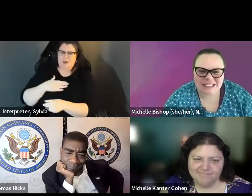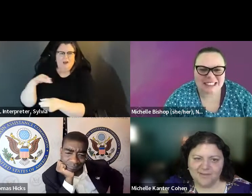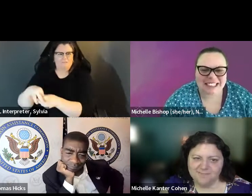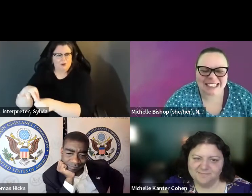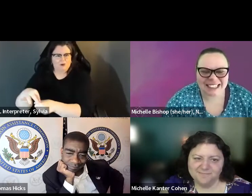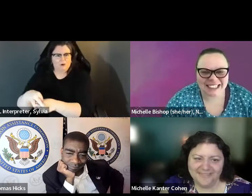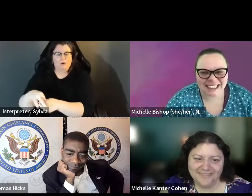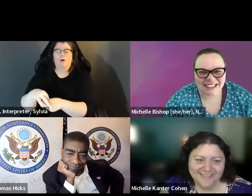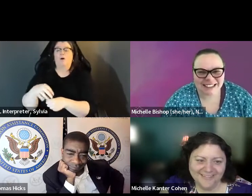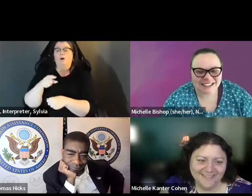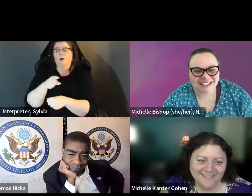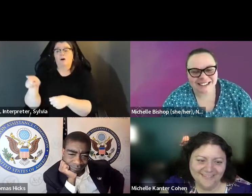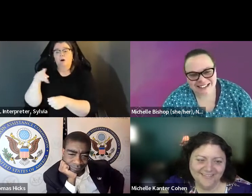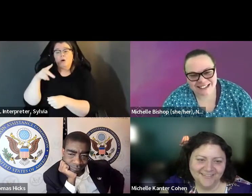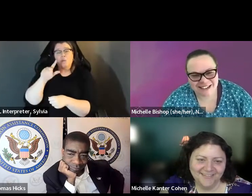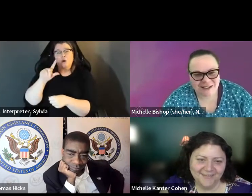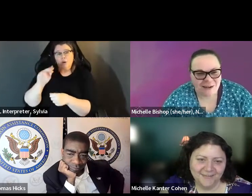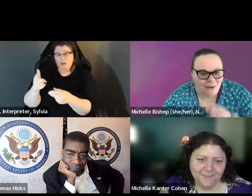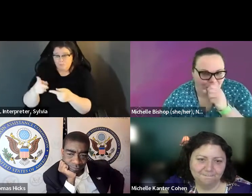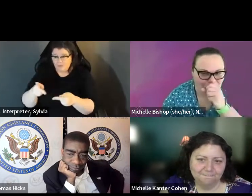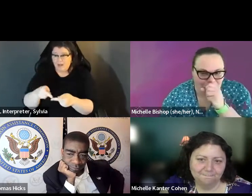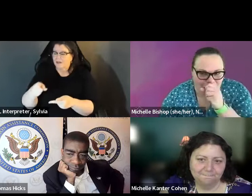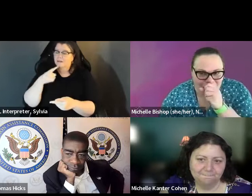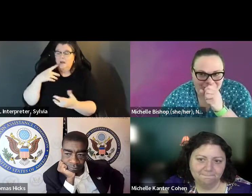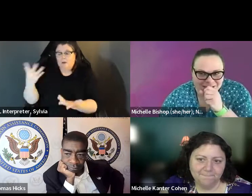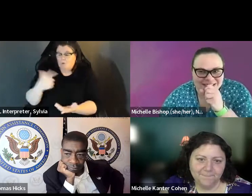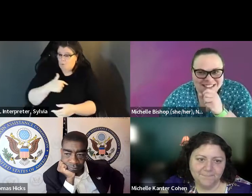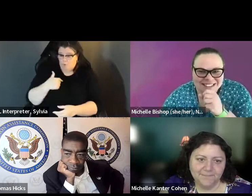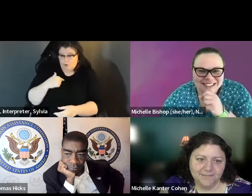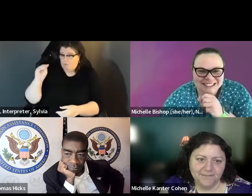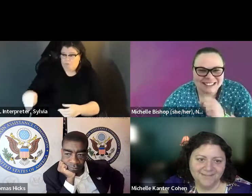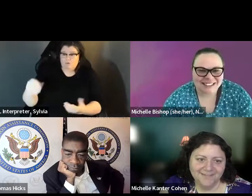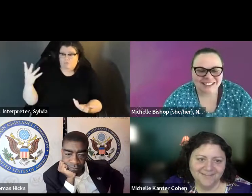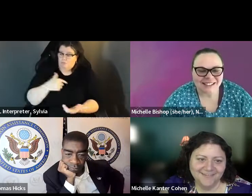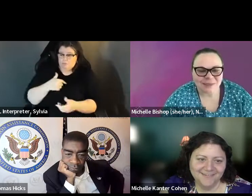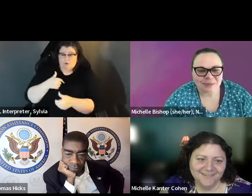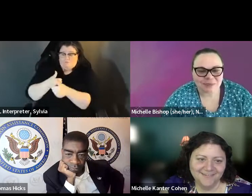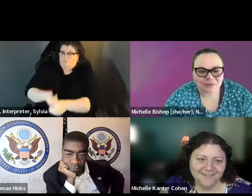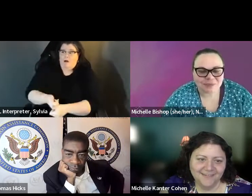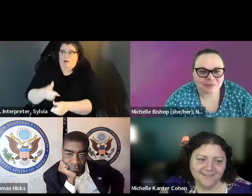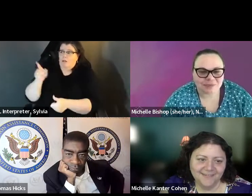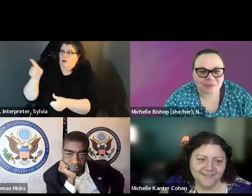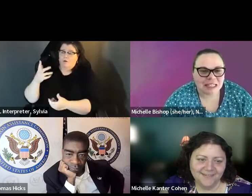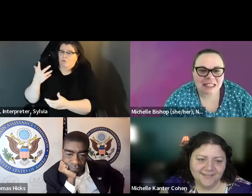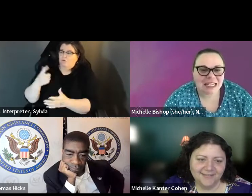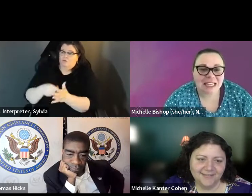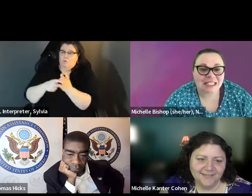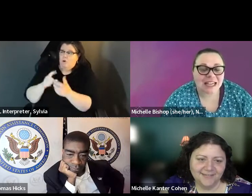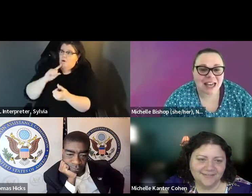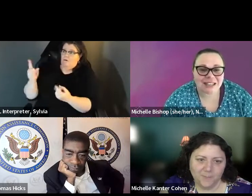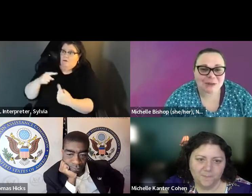provide the machine and it's up to voters to block the screen. I was wondering if any of our panelists could So that means everyone. Walking into the room can see the screen, which means they can see you who you vote for the poll workers said they only had to provide the machine in it is up to voters to block the screen So I was wondering if any of our panelists could speak to whether that meets the requirement for speak to whether that meets the requirement for private But I did see Michelle Kenter calling about to on mute, so I'll let her take it away, too.